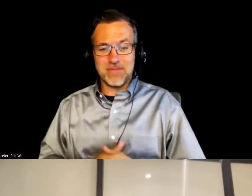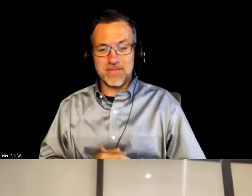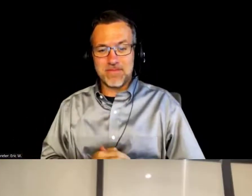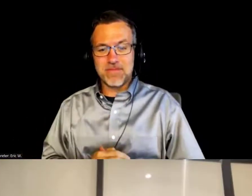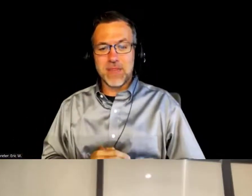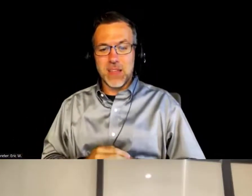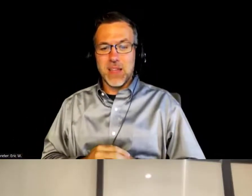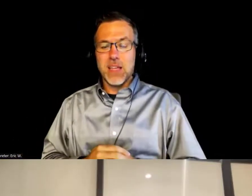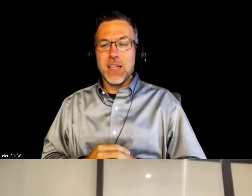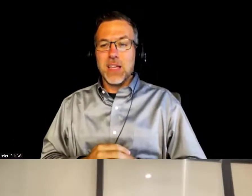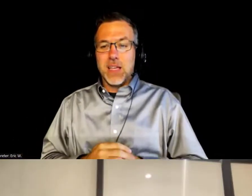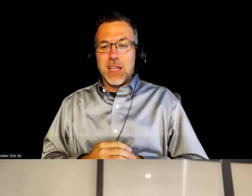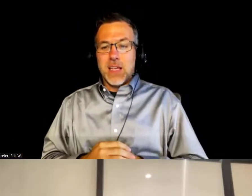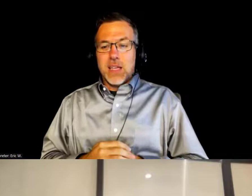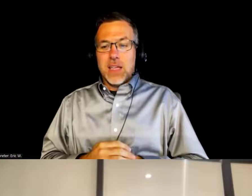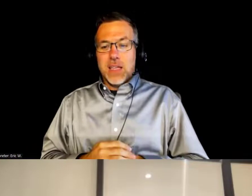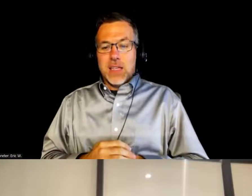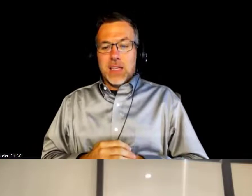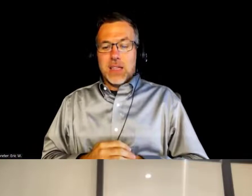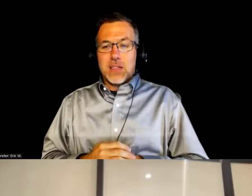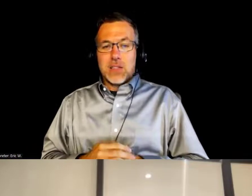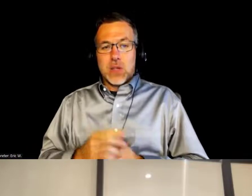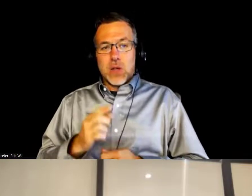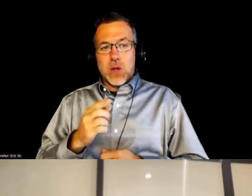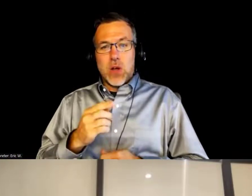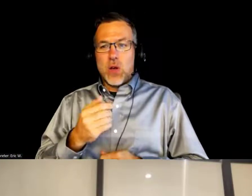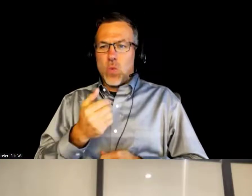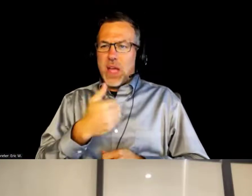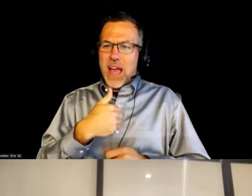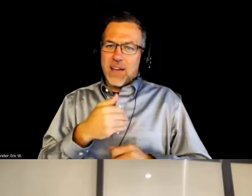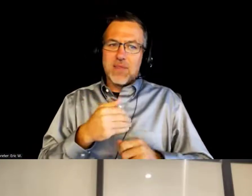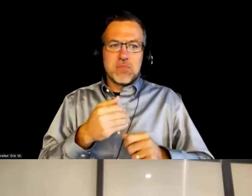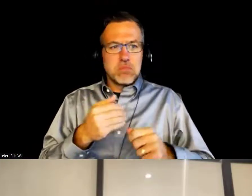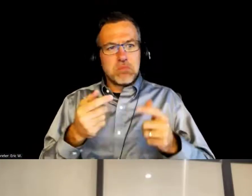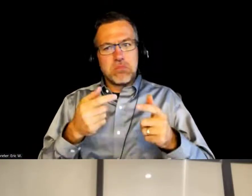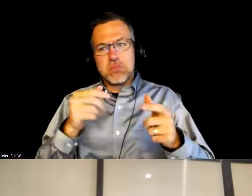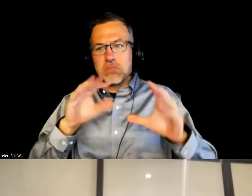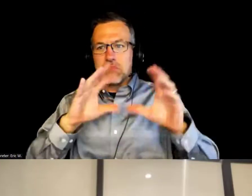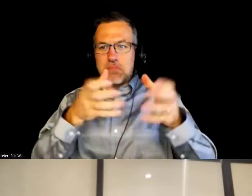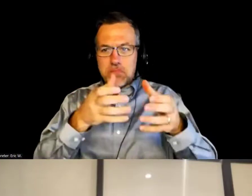So there's subcommunities that really know about it,